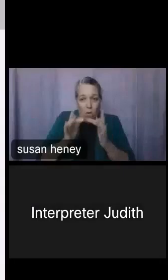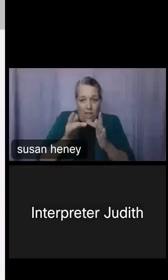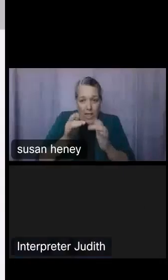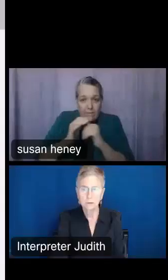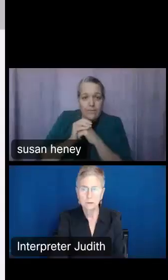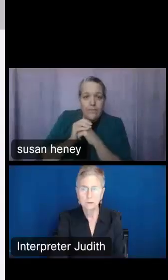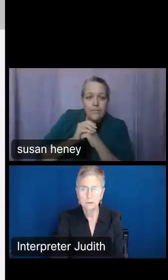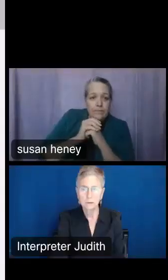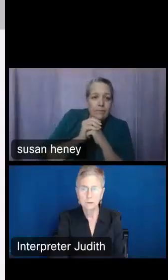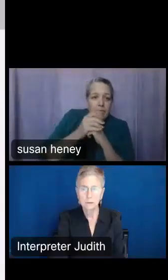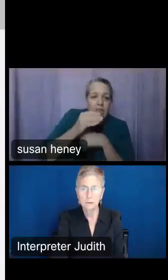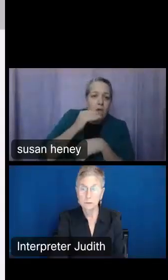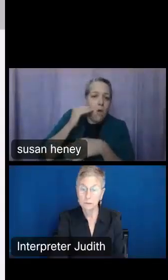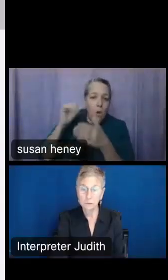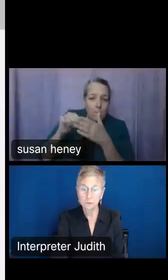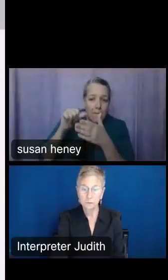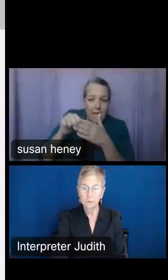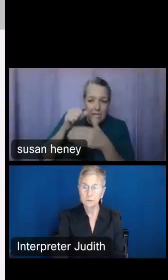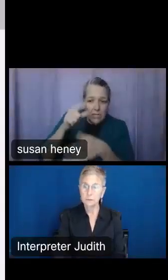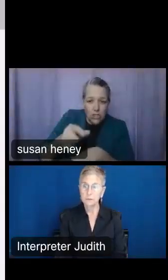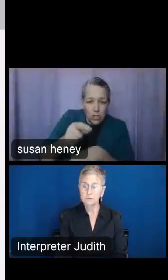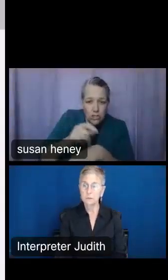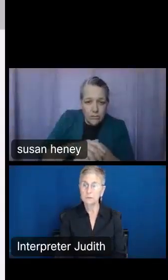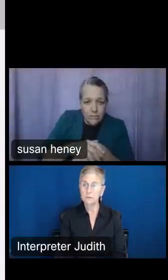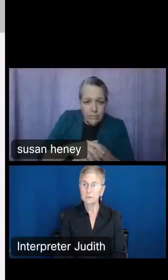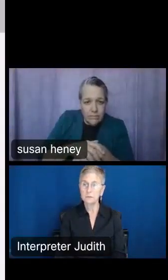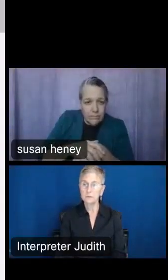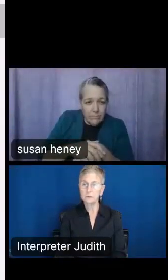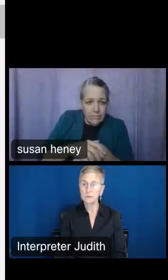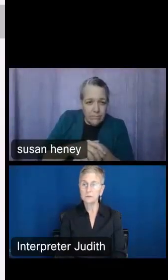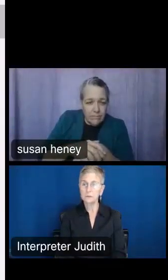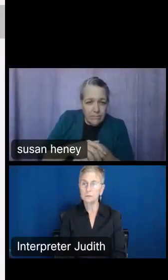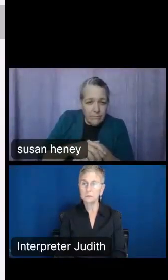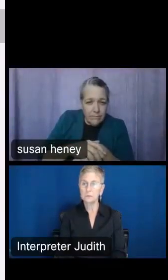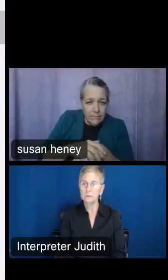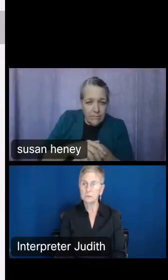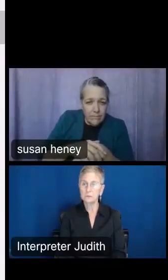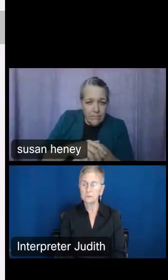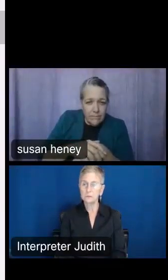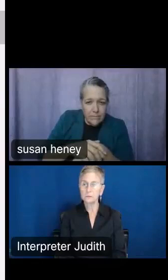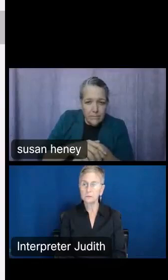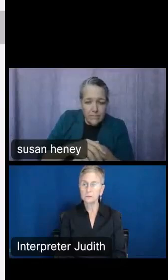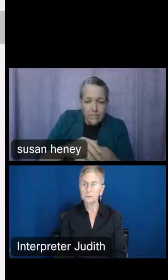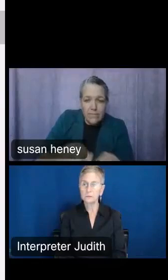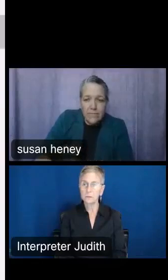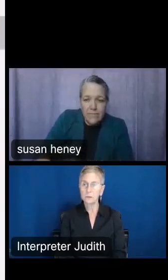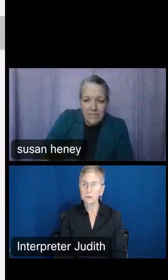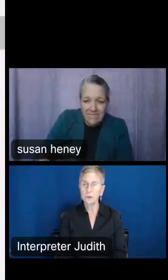homepage at census.gov. For the newest information that was released today on the 2020 decennial